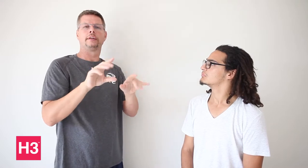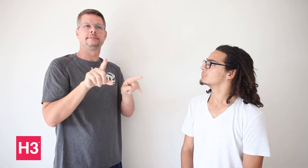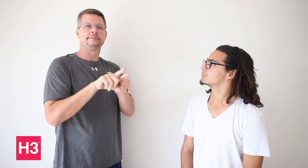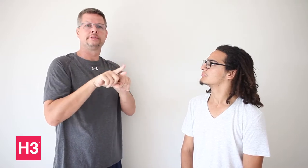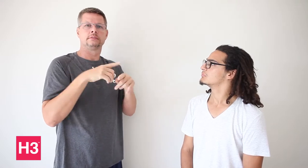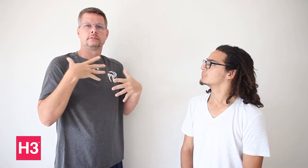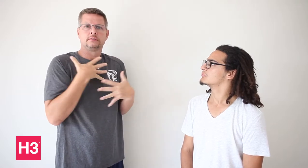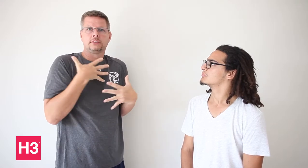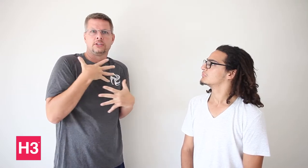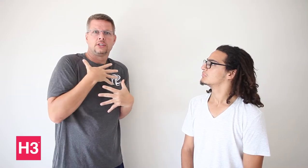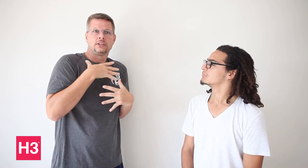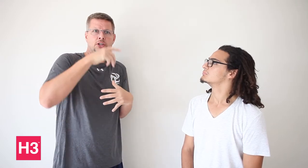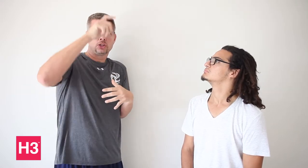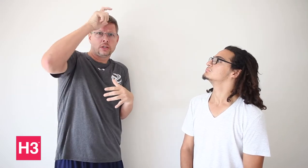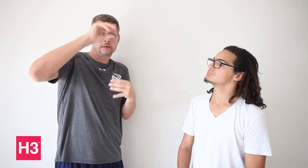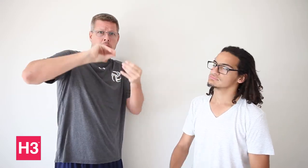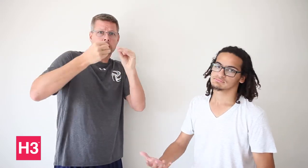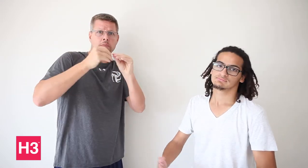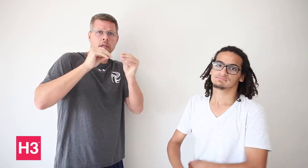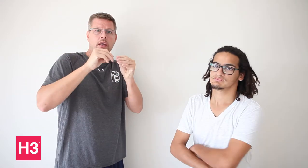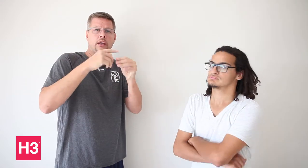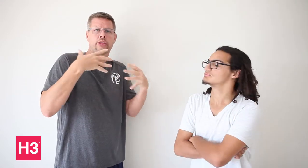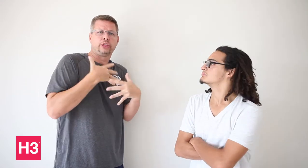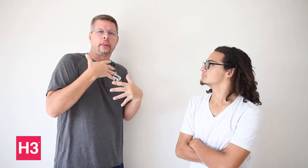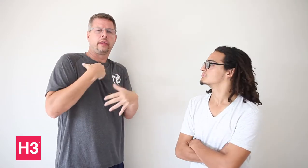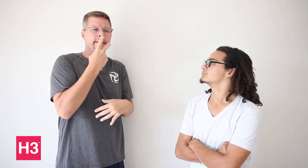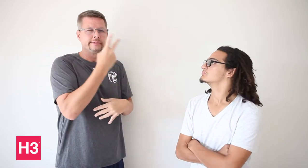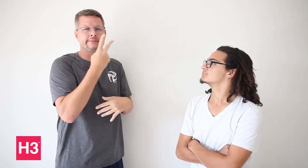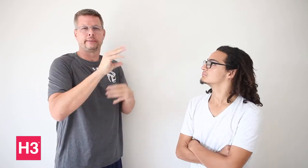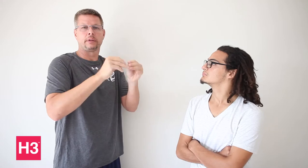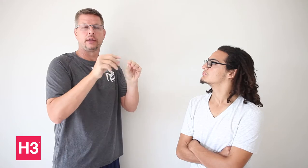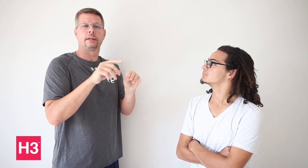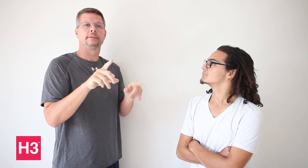committed, factoring in fear of safety in Turkey.